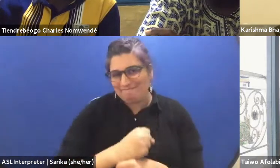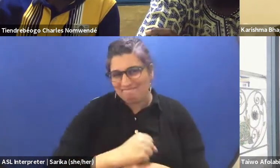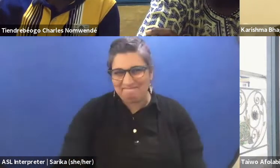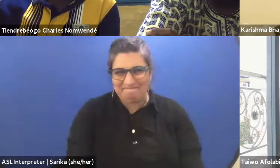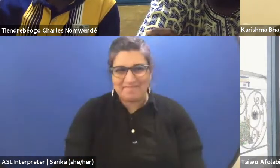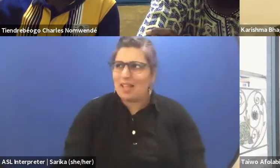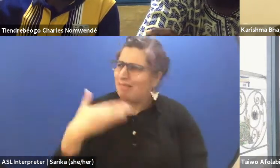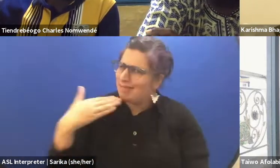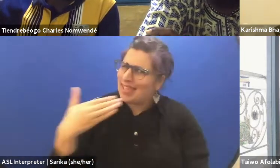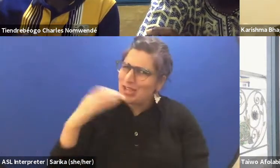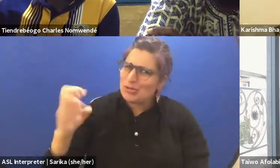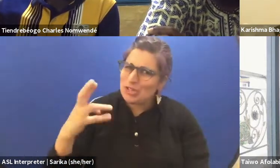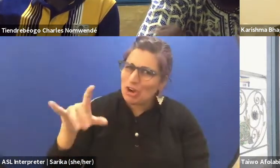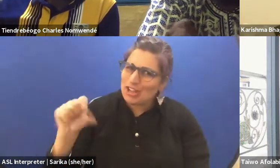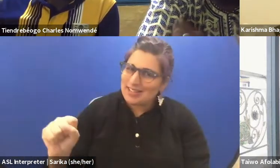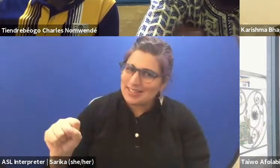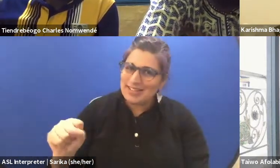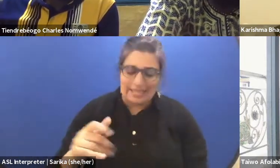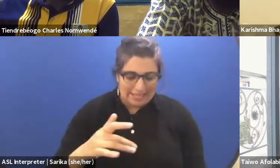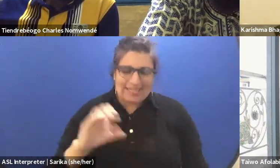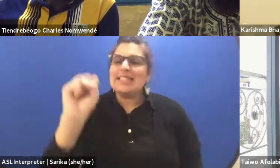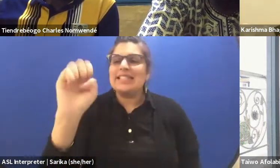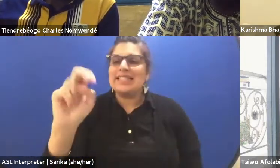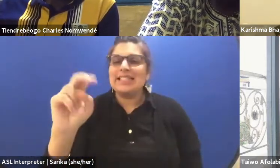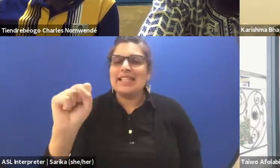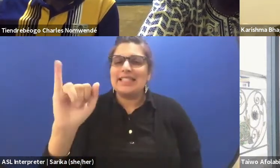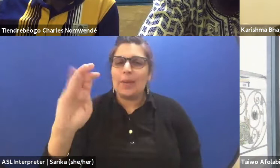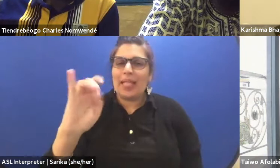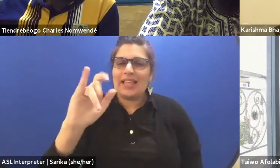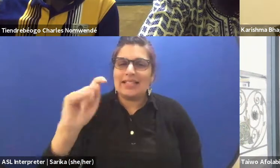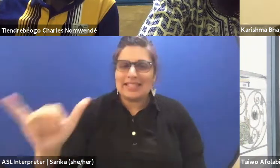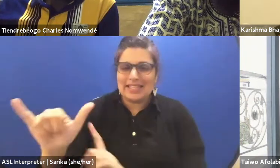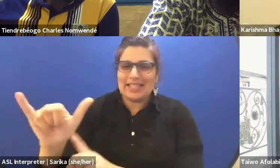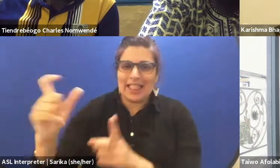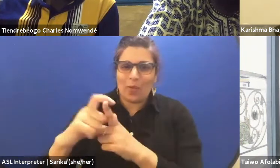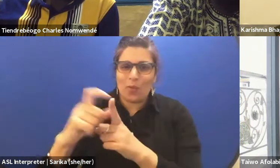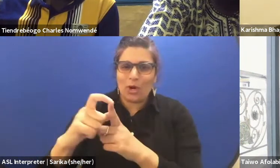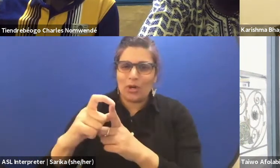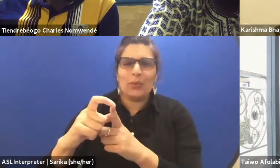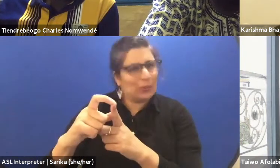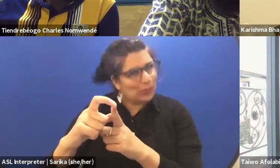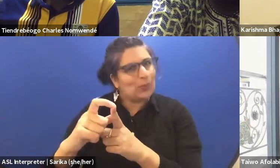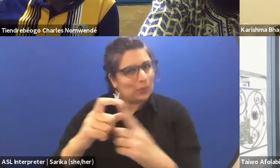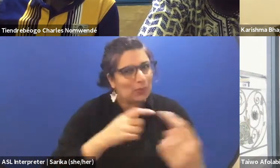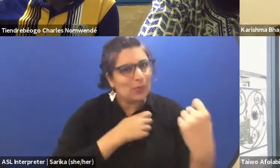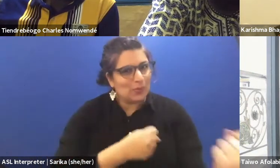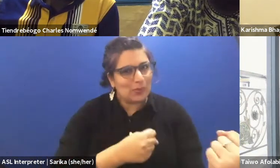Thanks Charles. Sensibility that's... Thanks for that terminology. As you were saying that, I am just thinking about ethics,